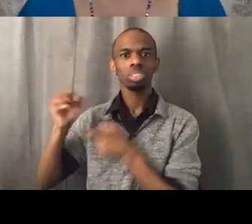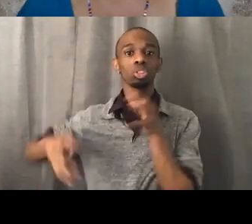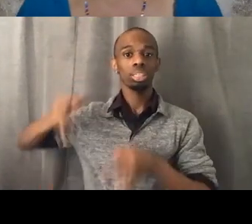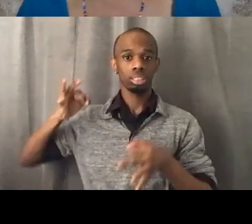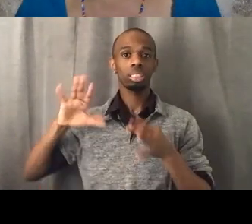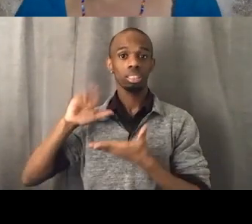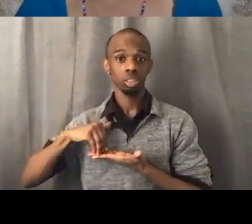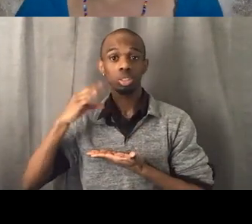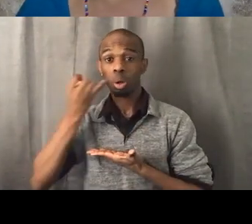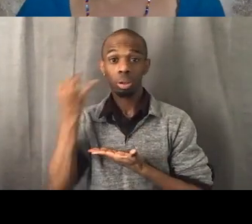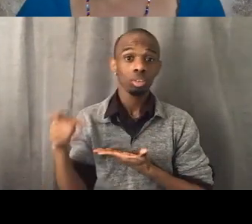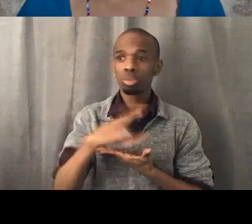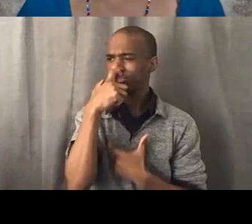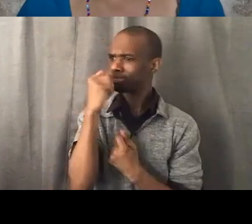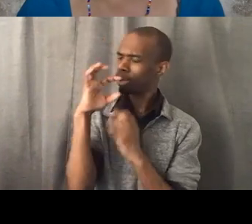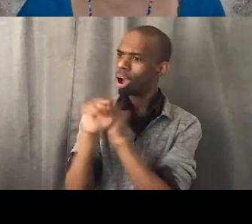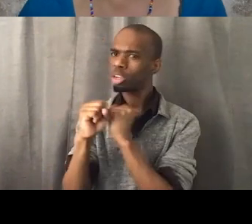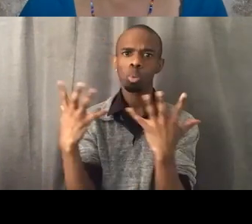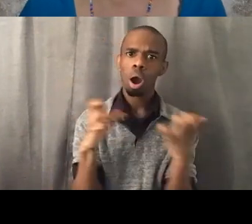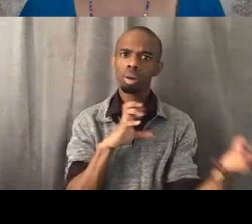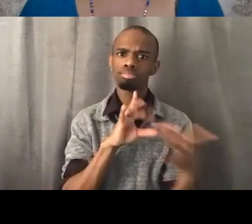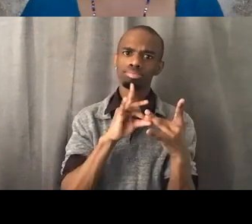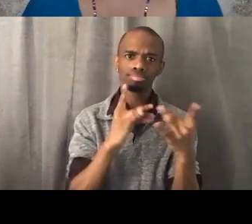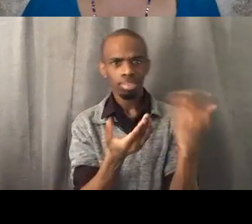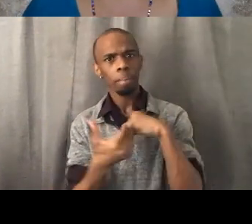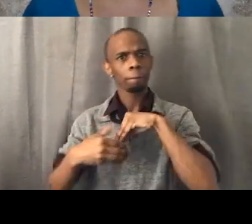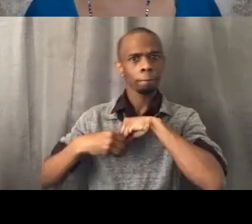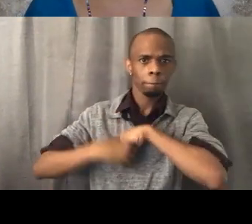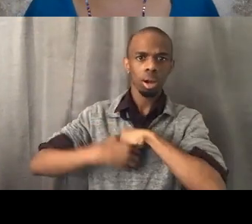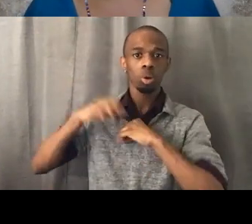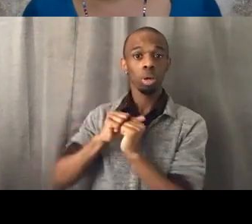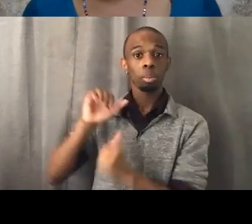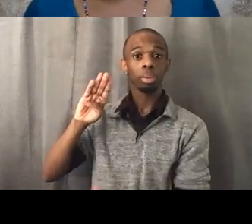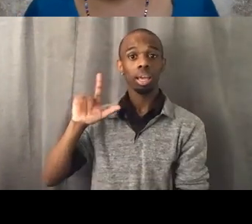or allying with Black Lives Matter, Los Angeles, please come out Chuco's Justice Center,